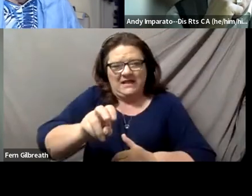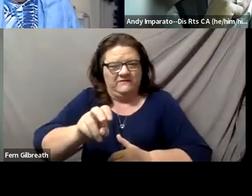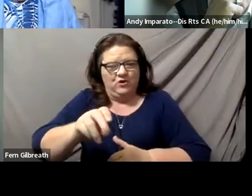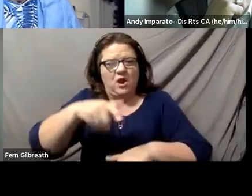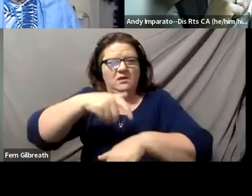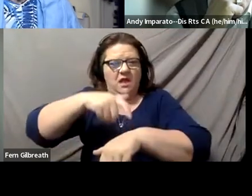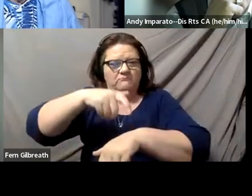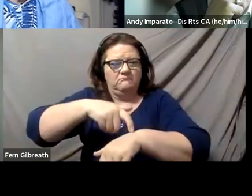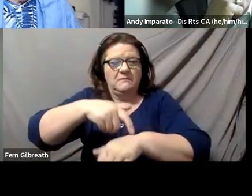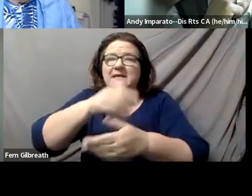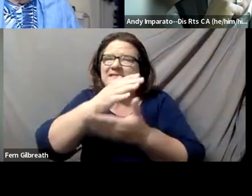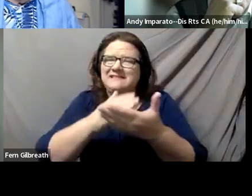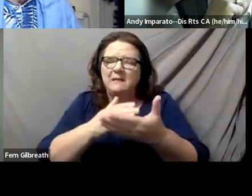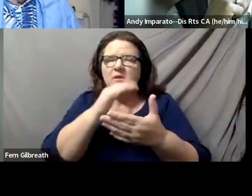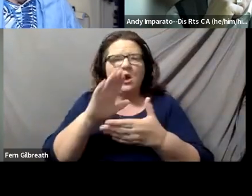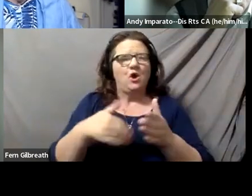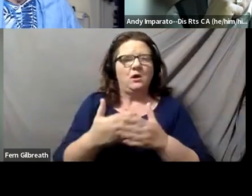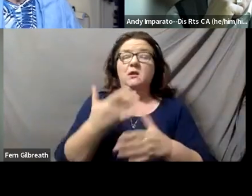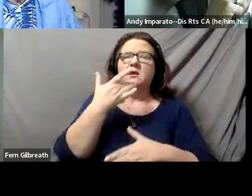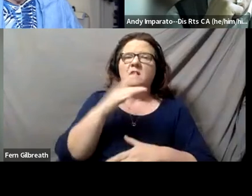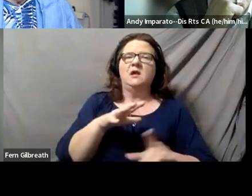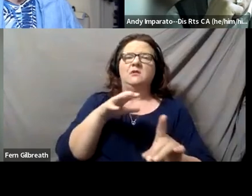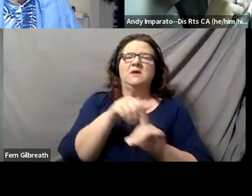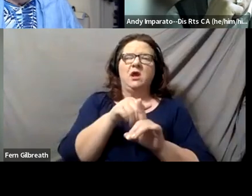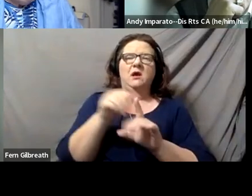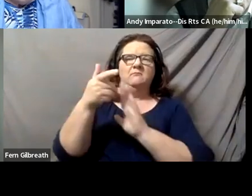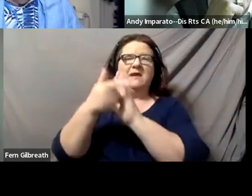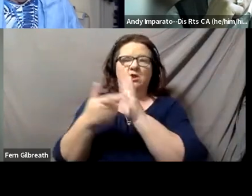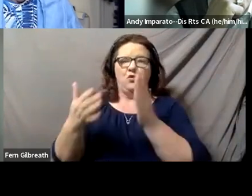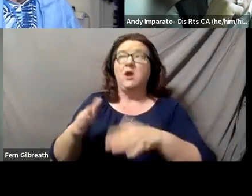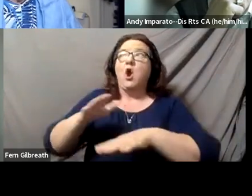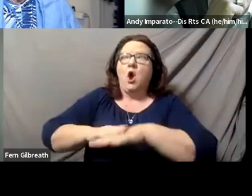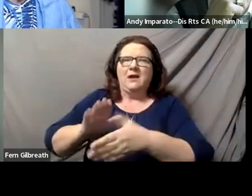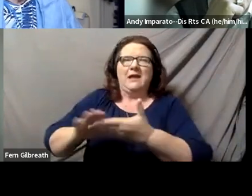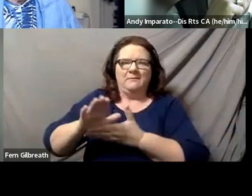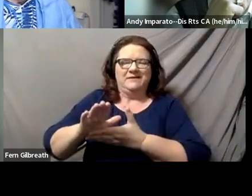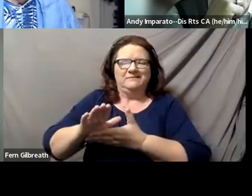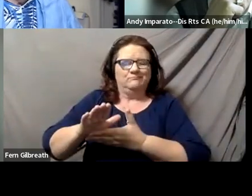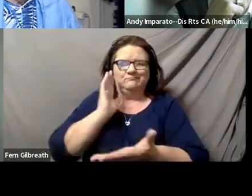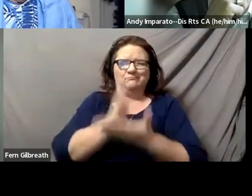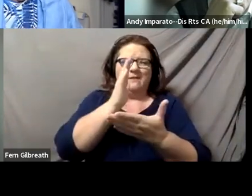That, luckily, was caught by a lawyer on campus and that has been reversed.